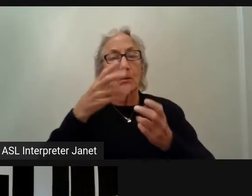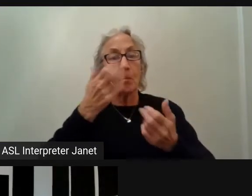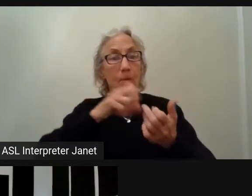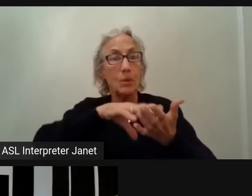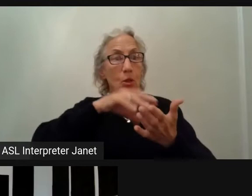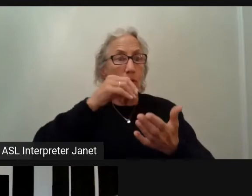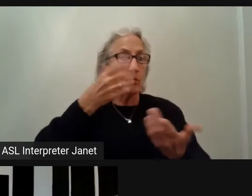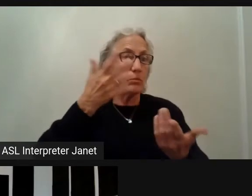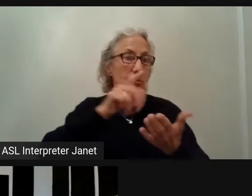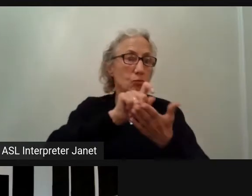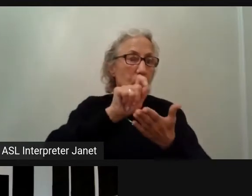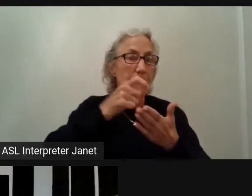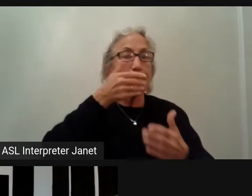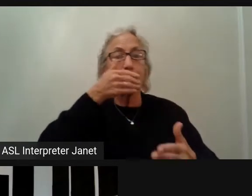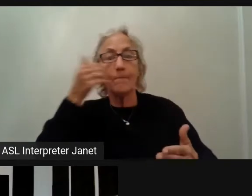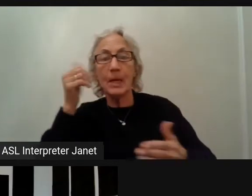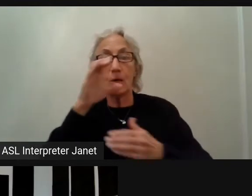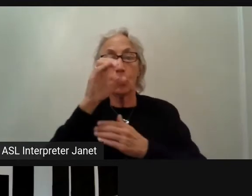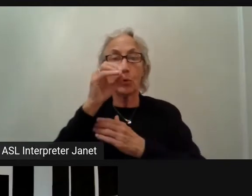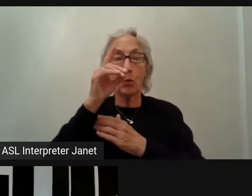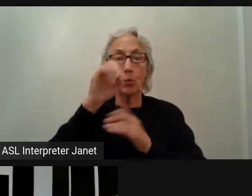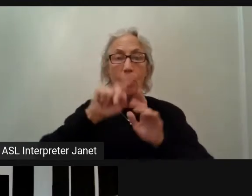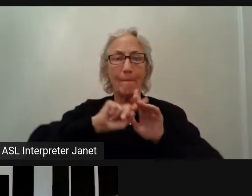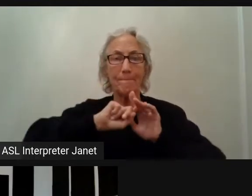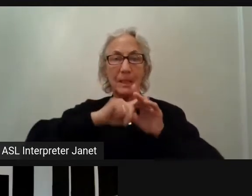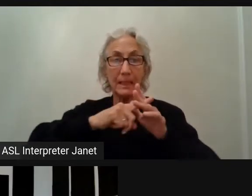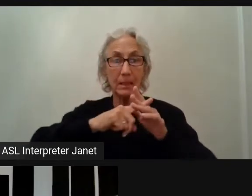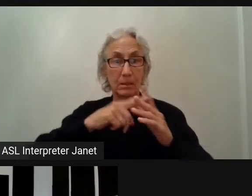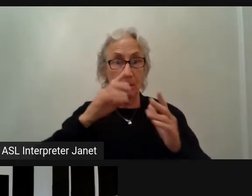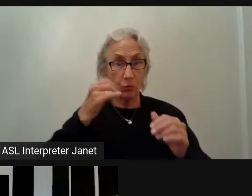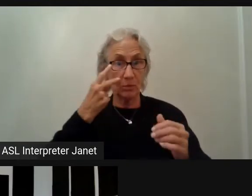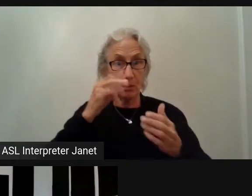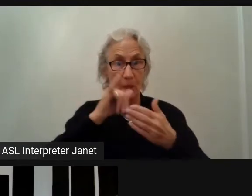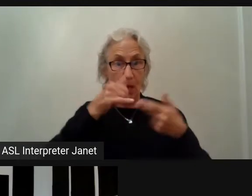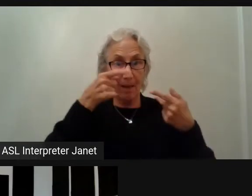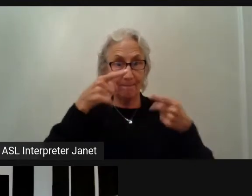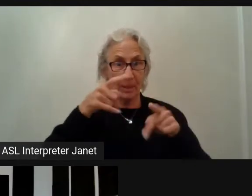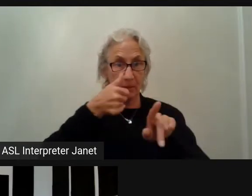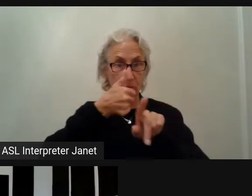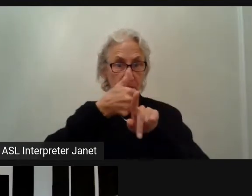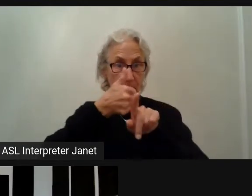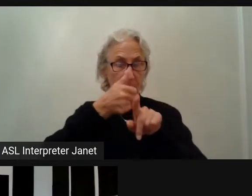Could you speak to how you've seen that happen in yourself or other developers that you've worked with?